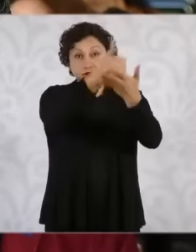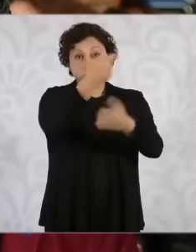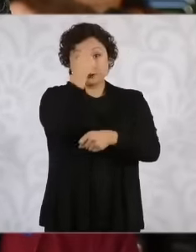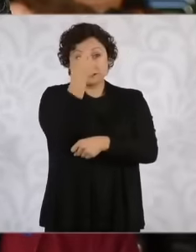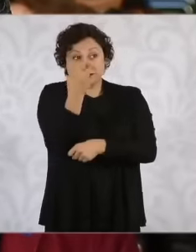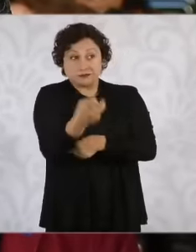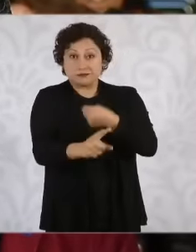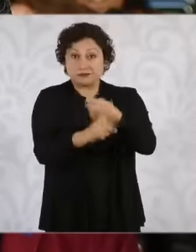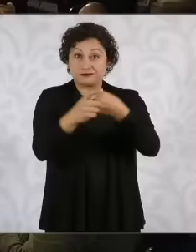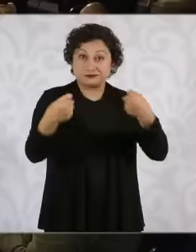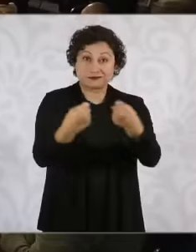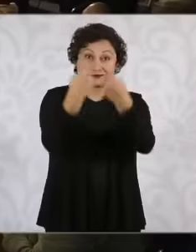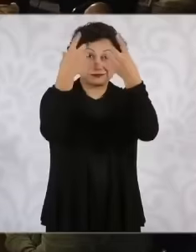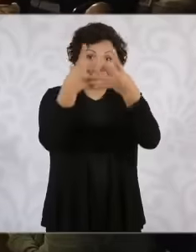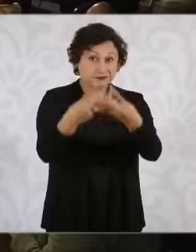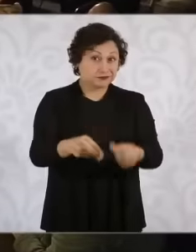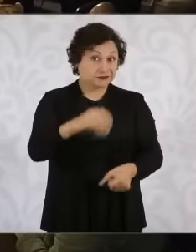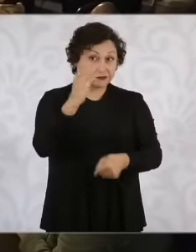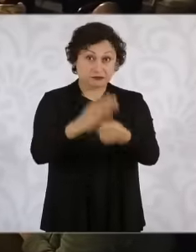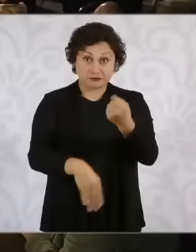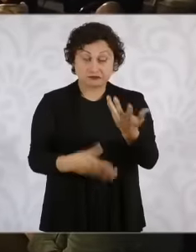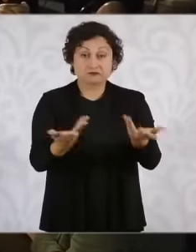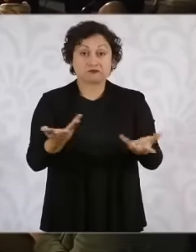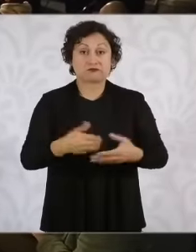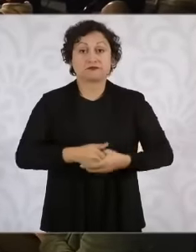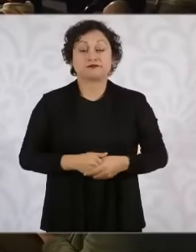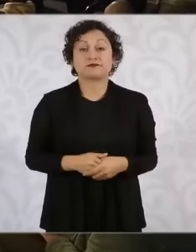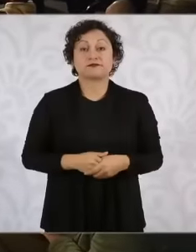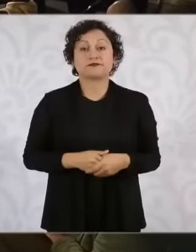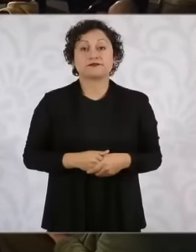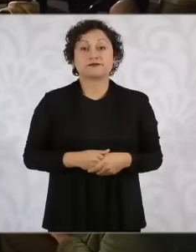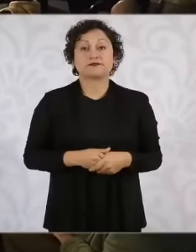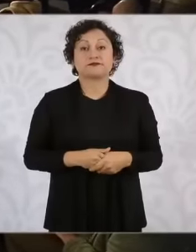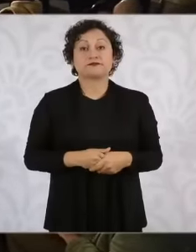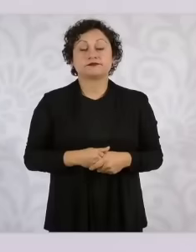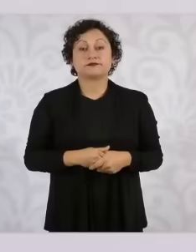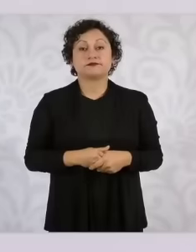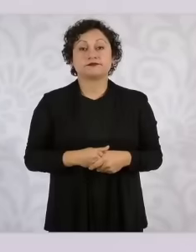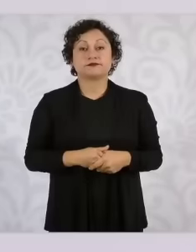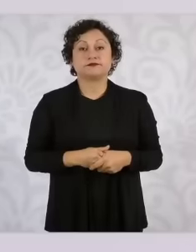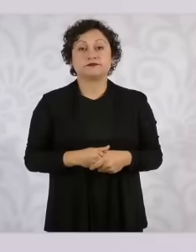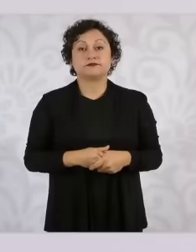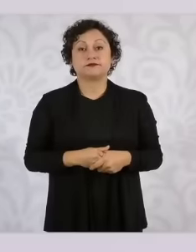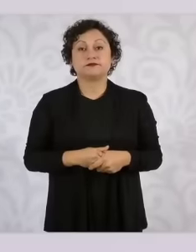It will be supported. in whatever is required, but we